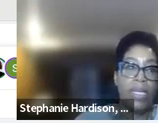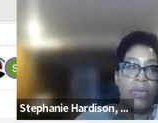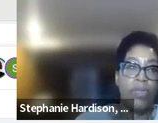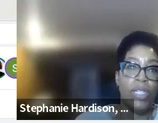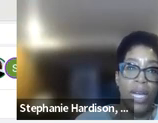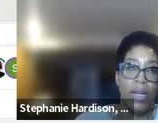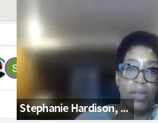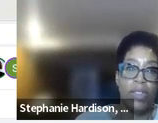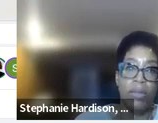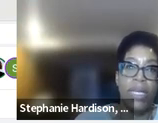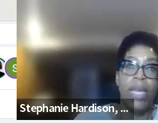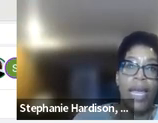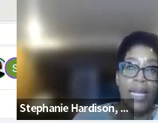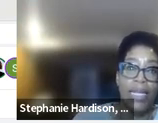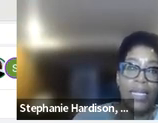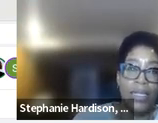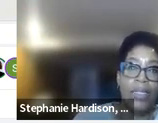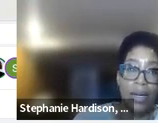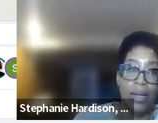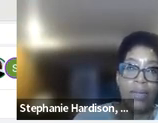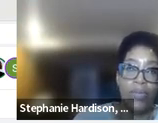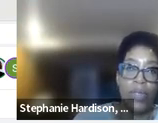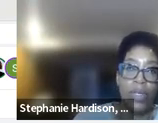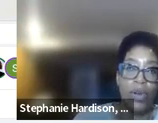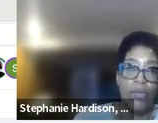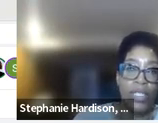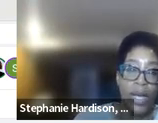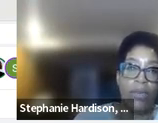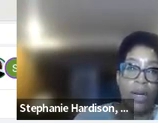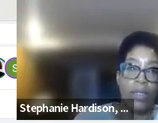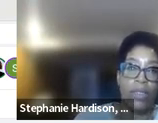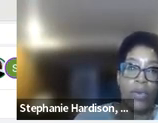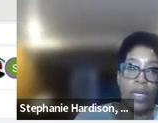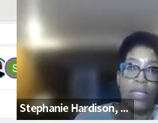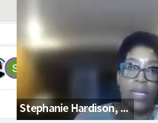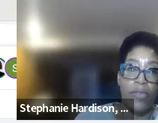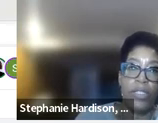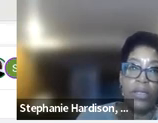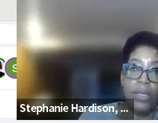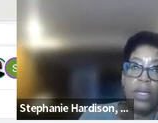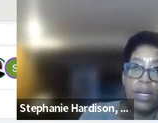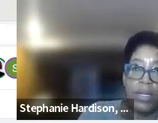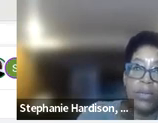Because I did reach out to the gentleman, and he is going to reach out to the contact force as well.